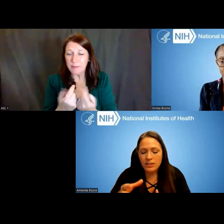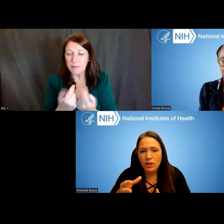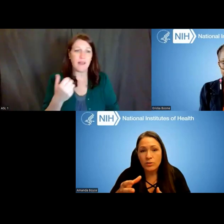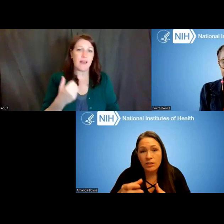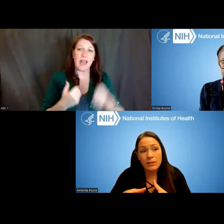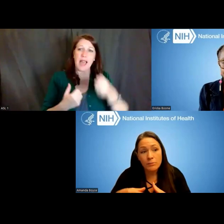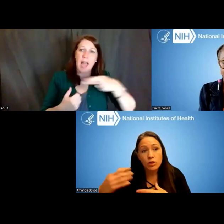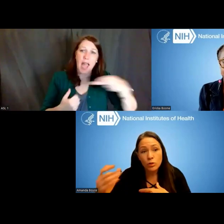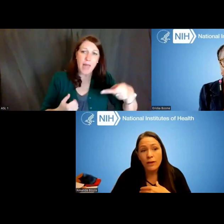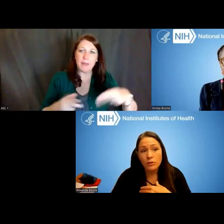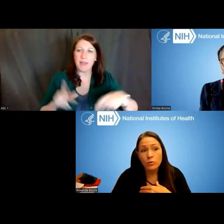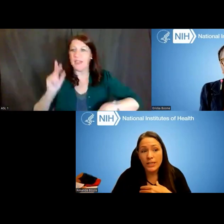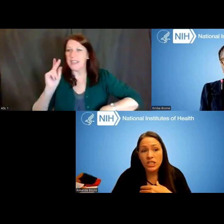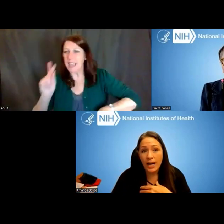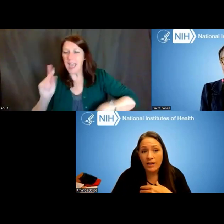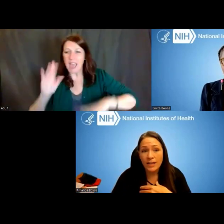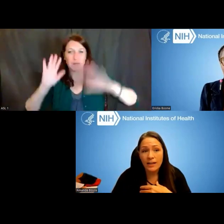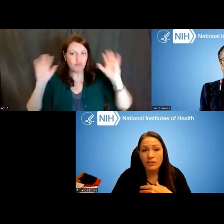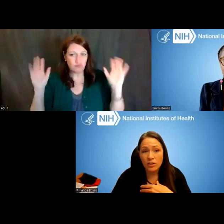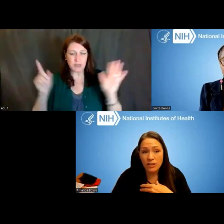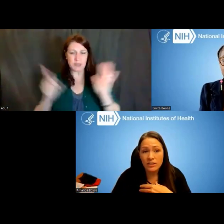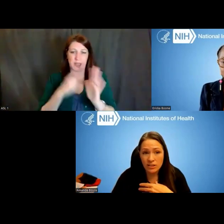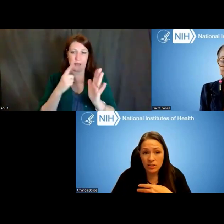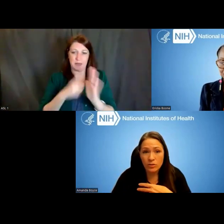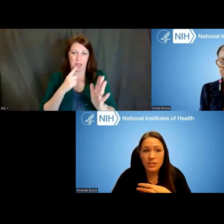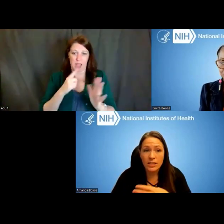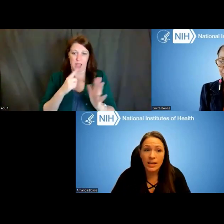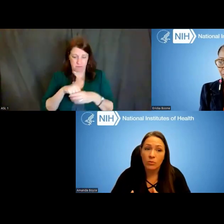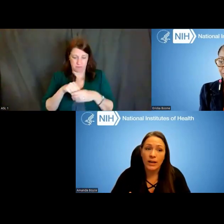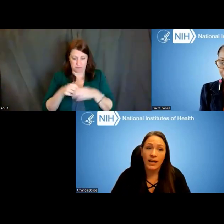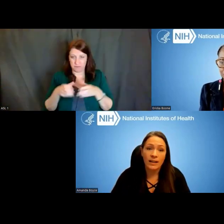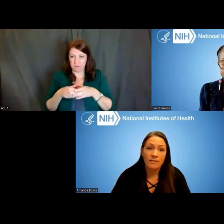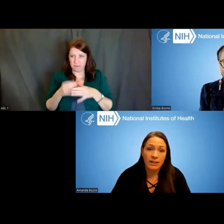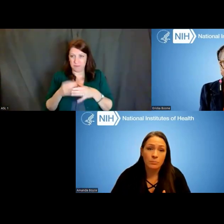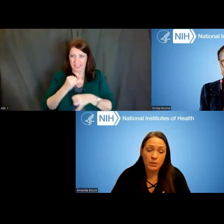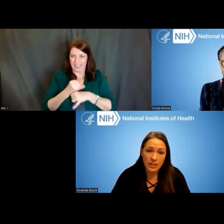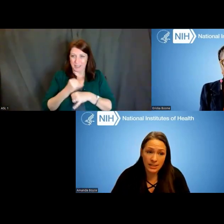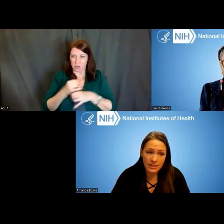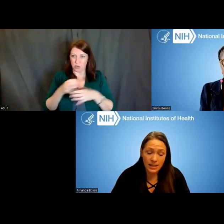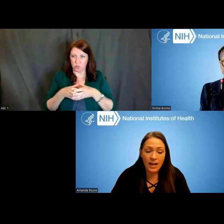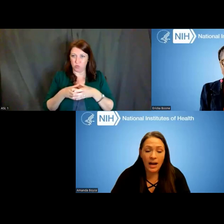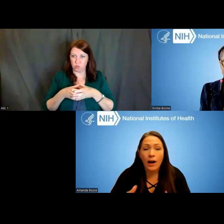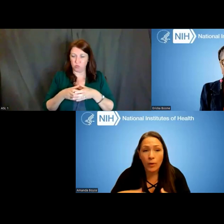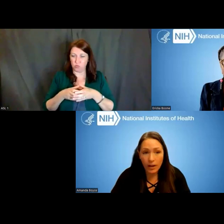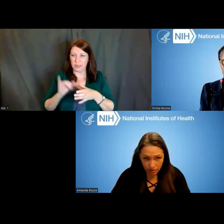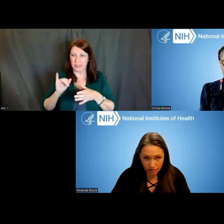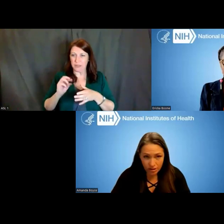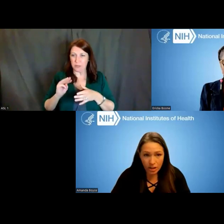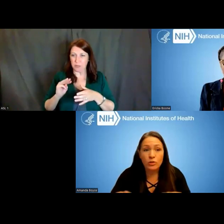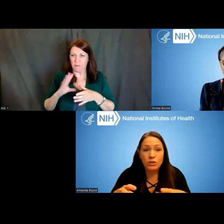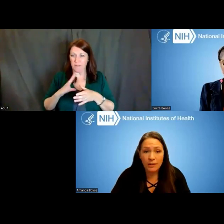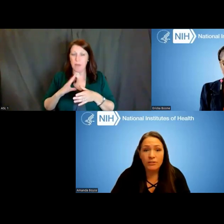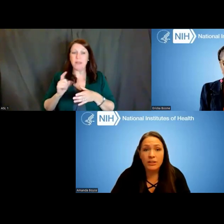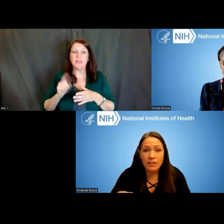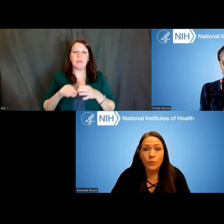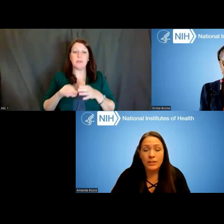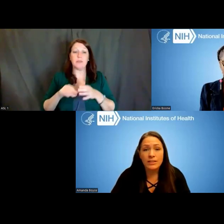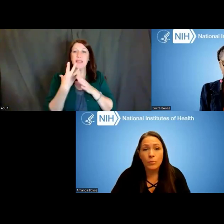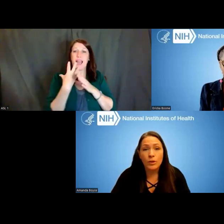So sometimes you do have to reach outside of your institute to get the right kind of expertise. However, you definitely want someone